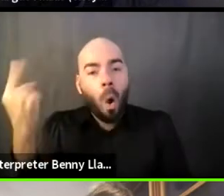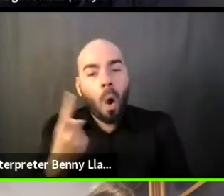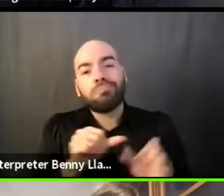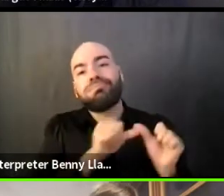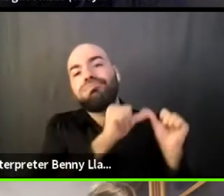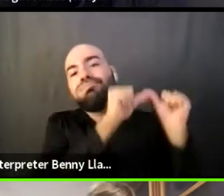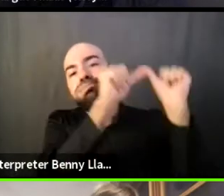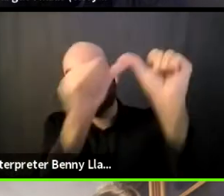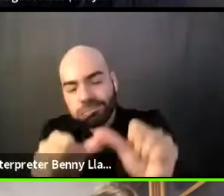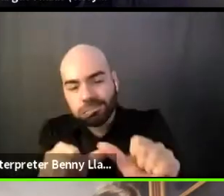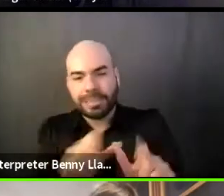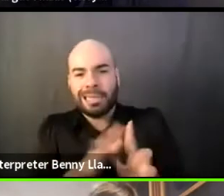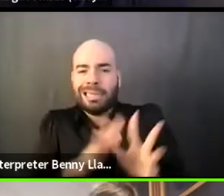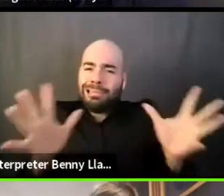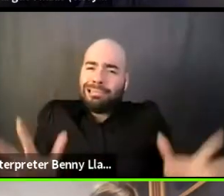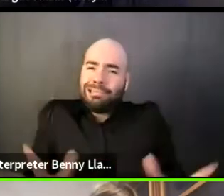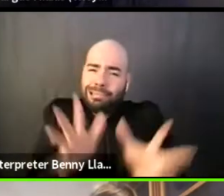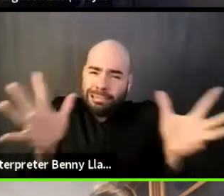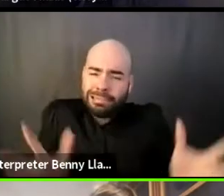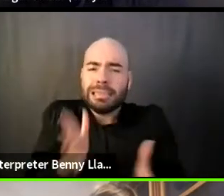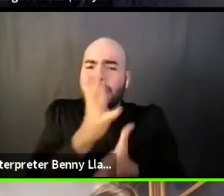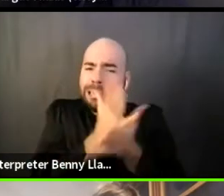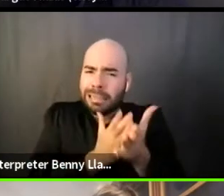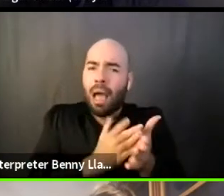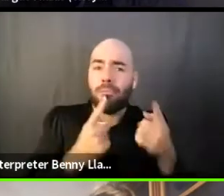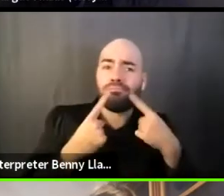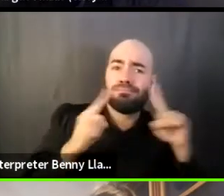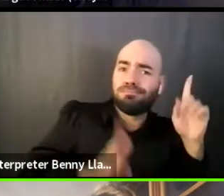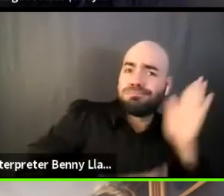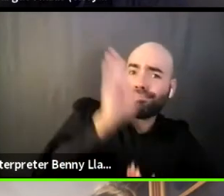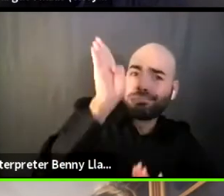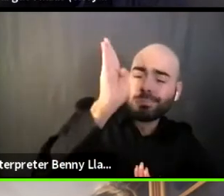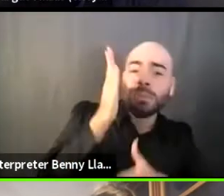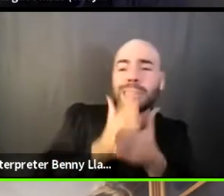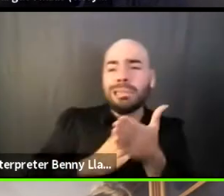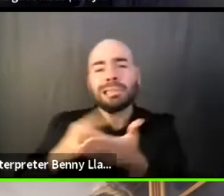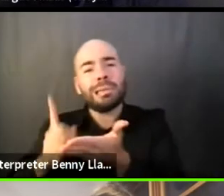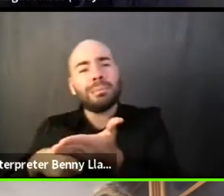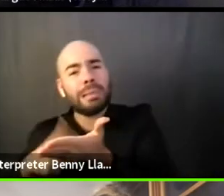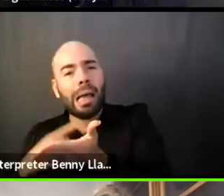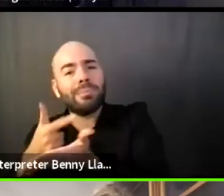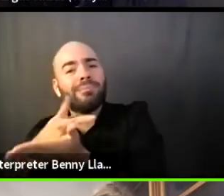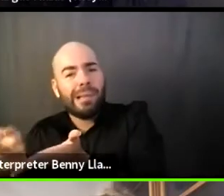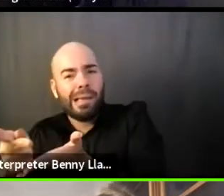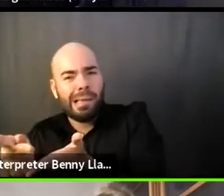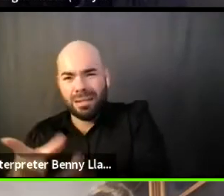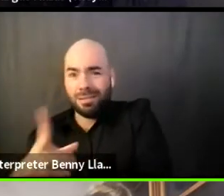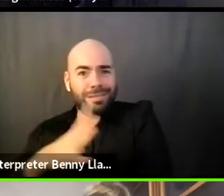There's going to be successes, there's going to be challenges and we have to come together to continue it.